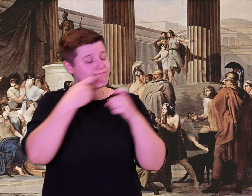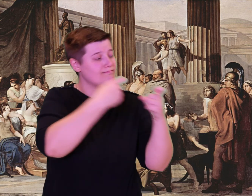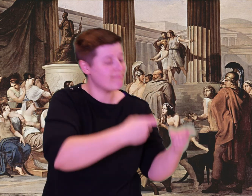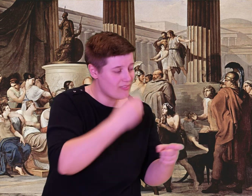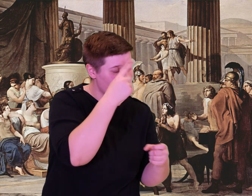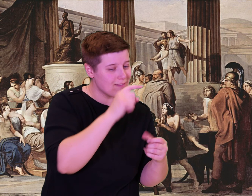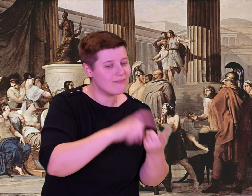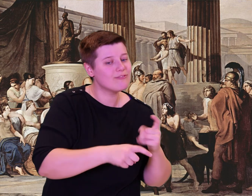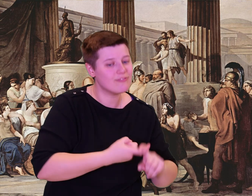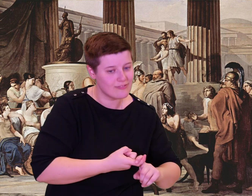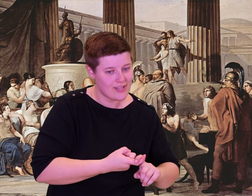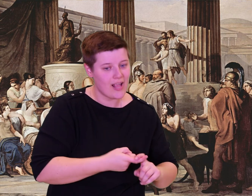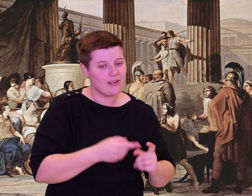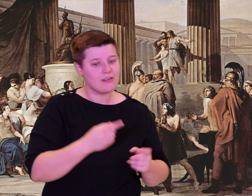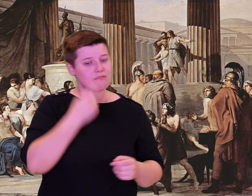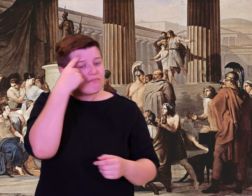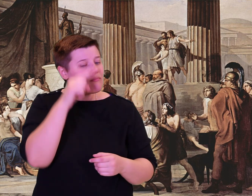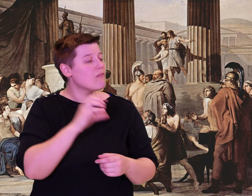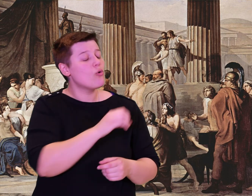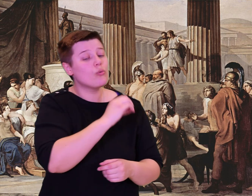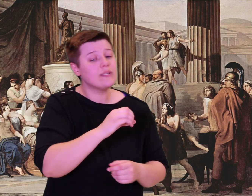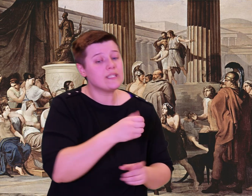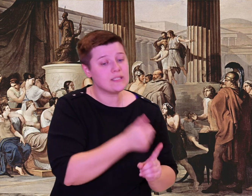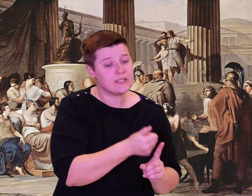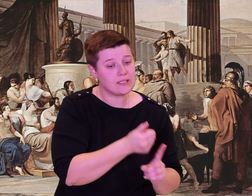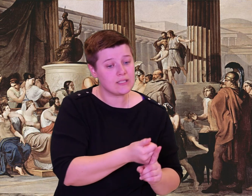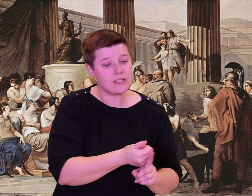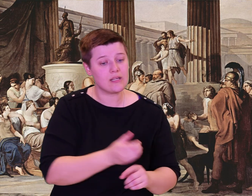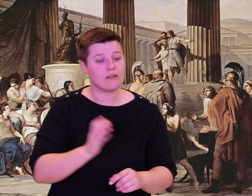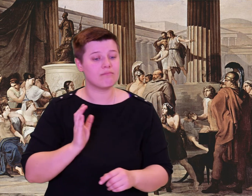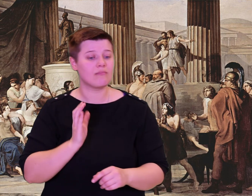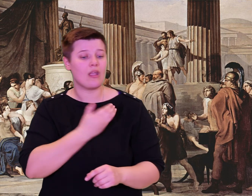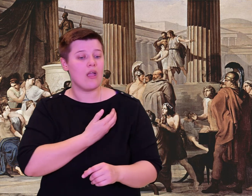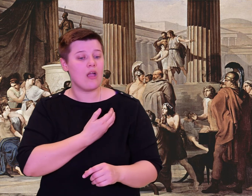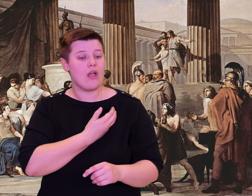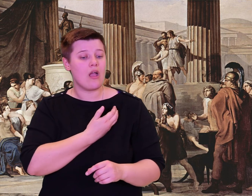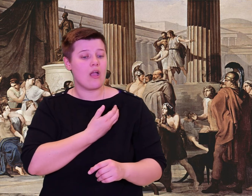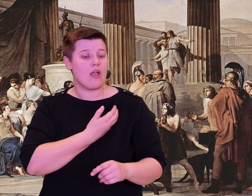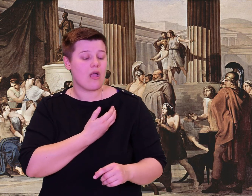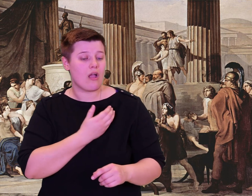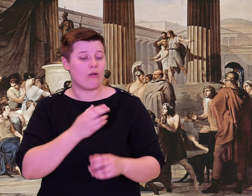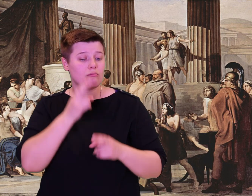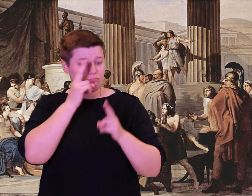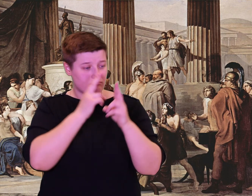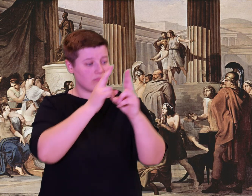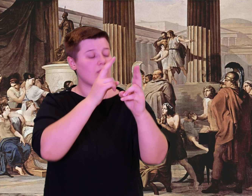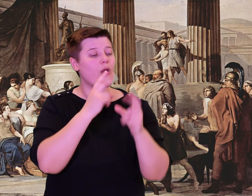his heavenly song, since dinner time, our guest has been in pain, grieving. A heavy